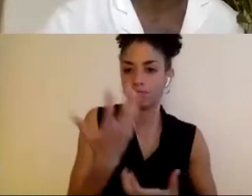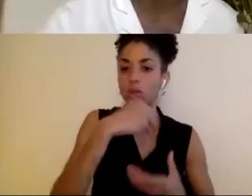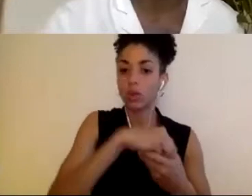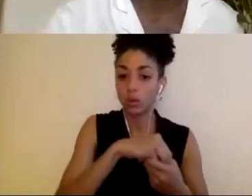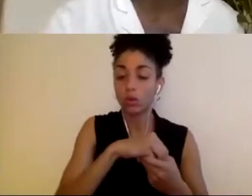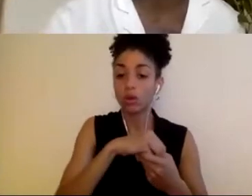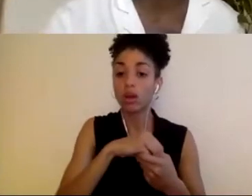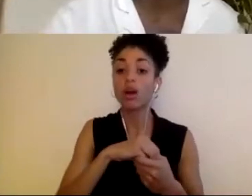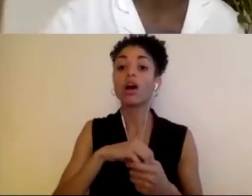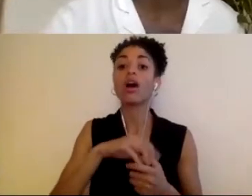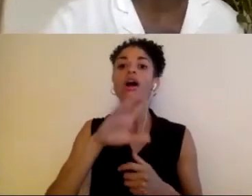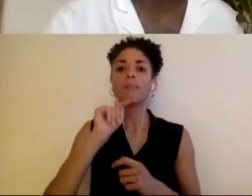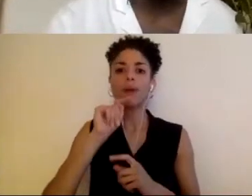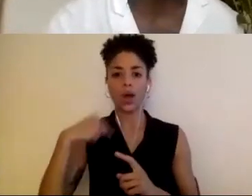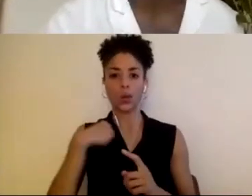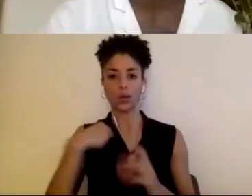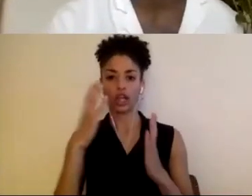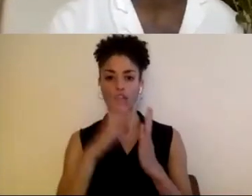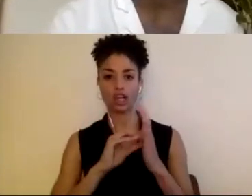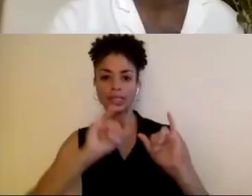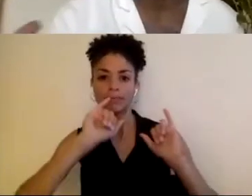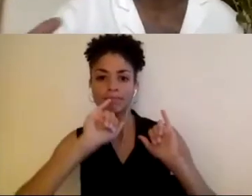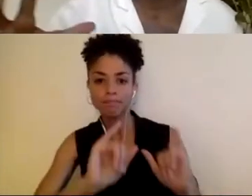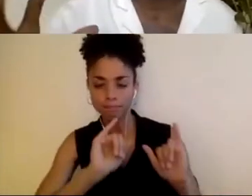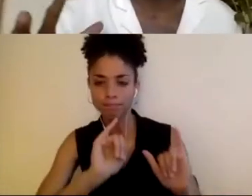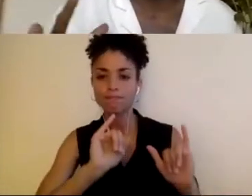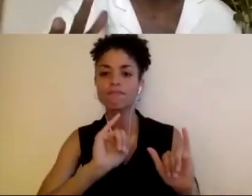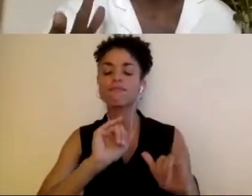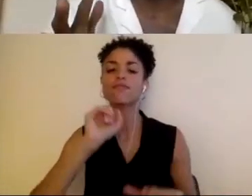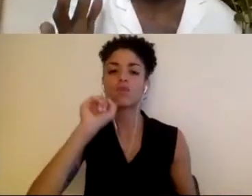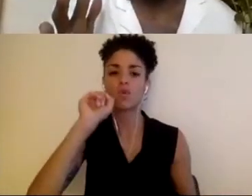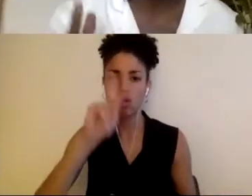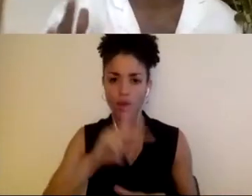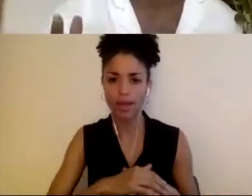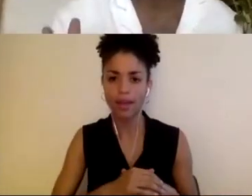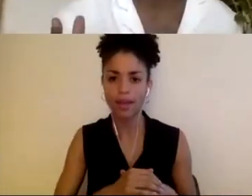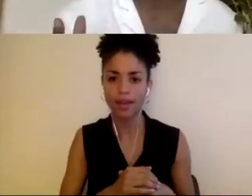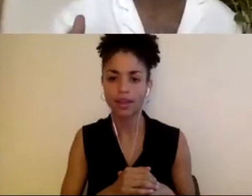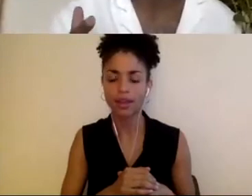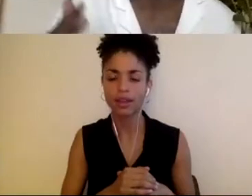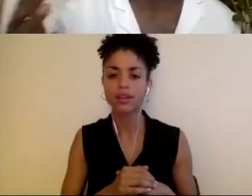that instance, really taking it, really settling in it, settling in the